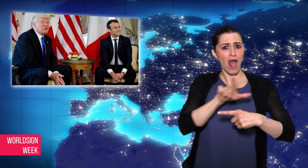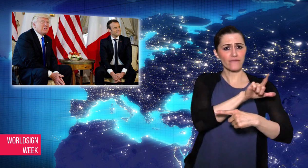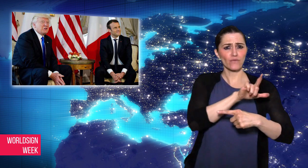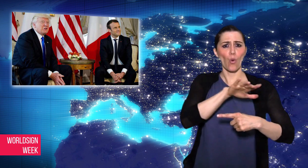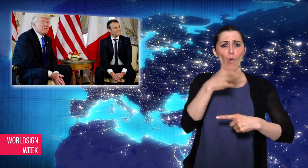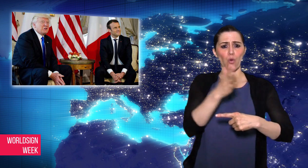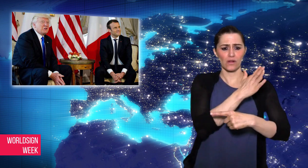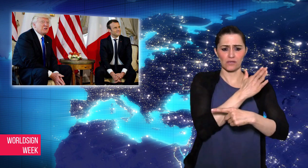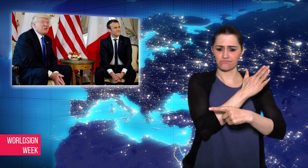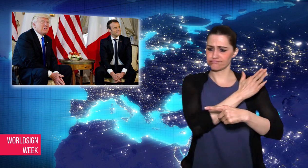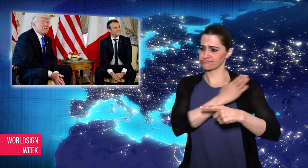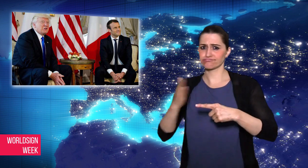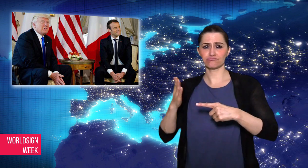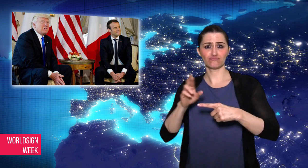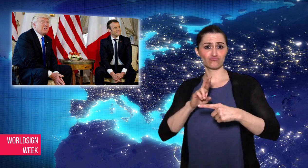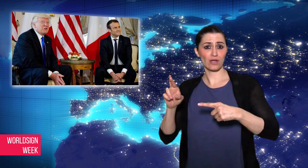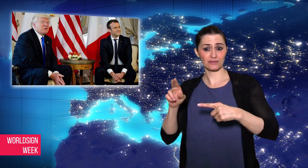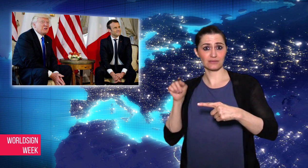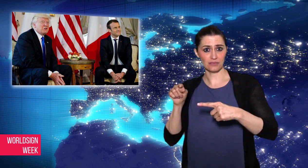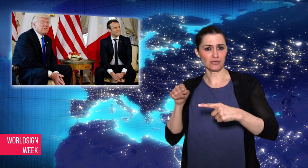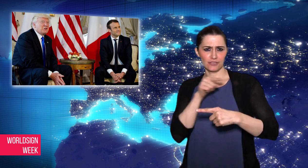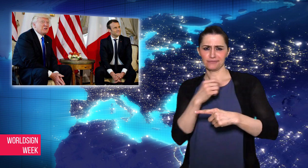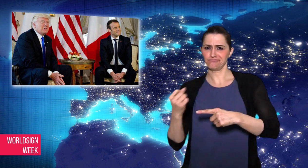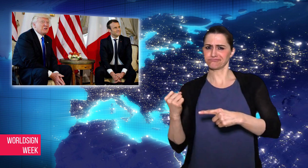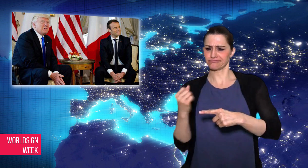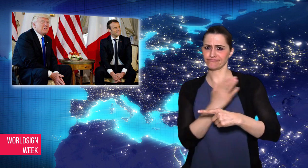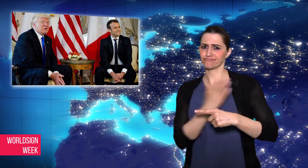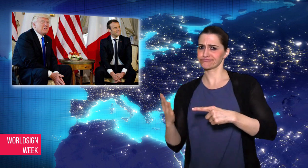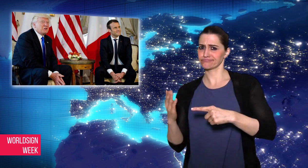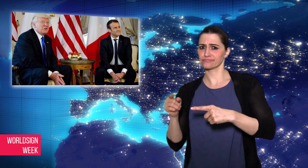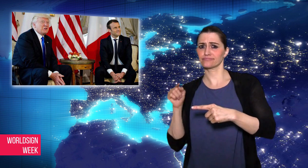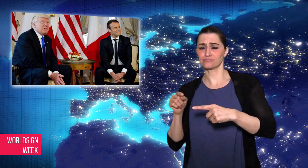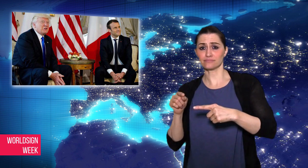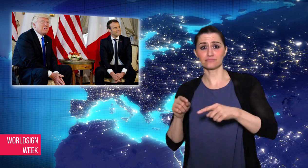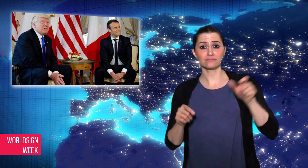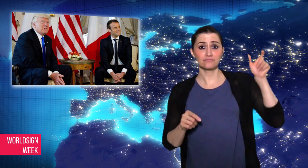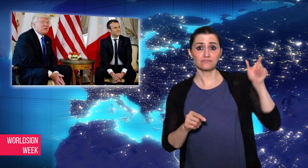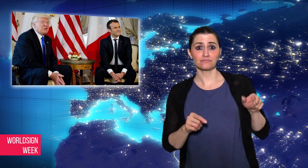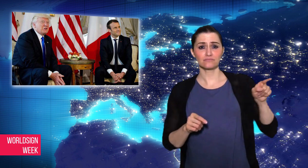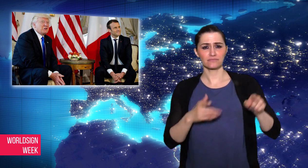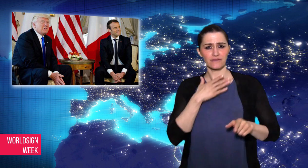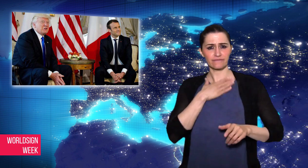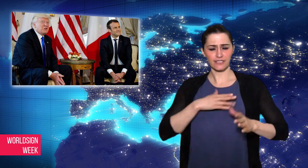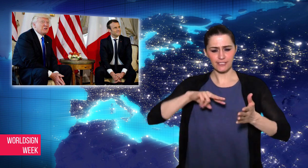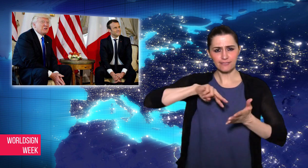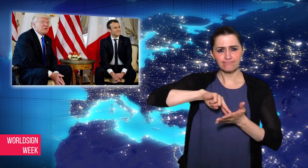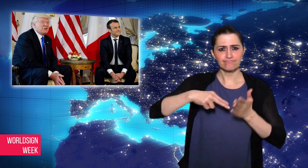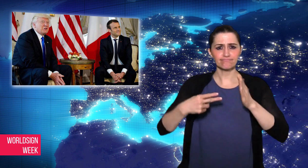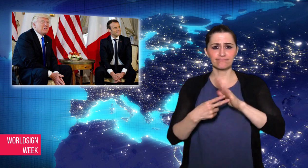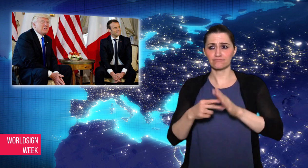President Emmanuel Macron during US